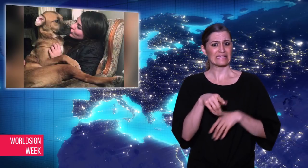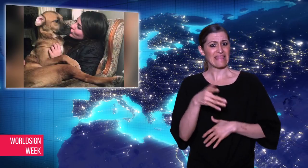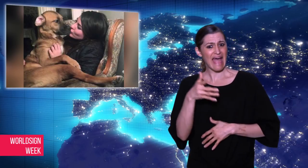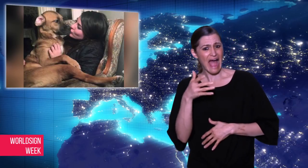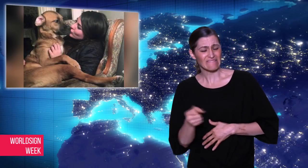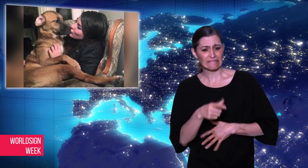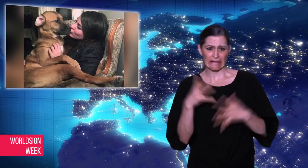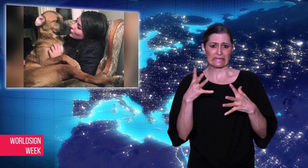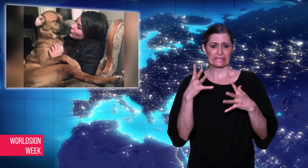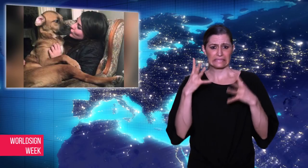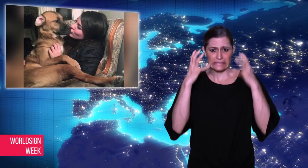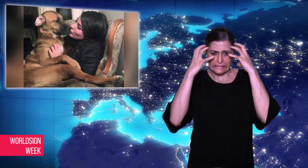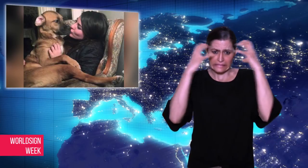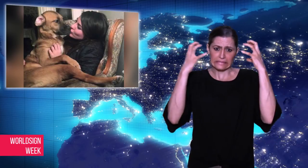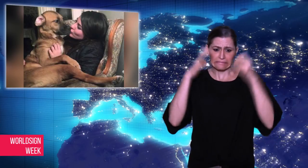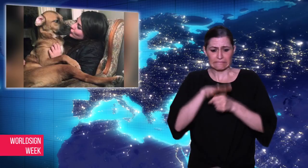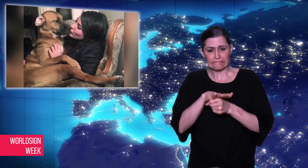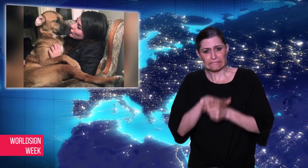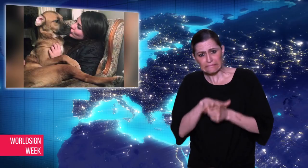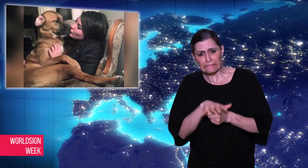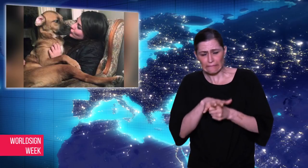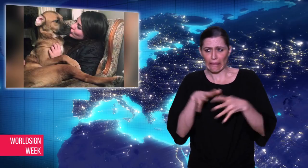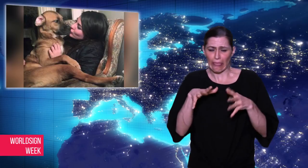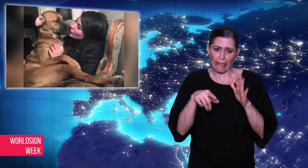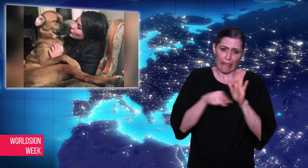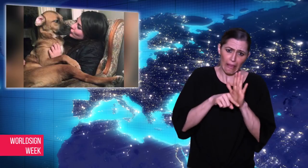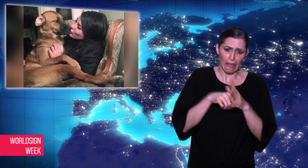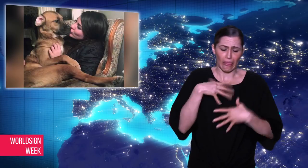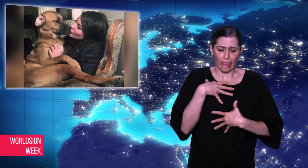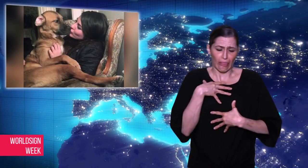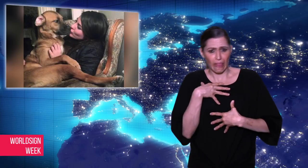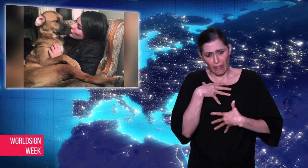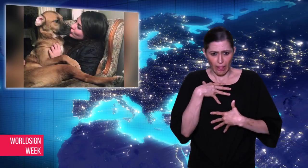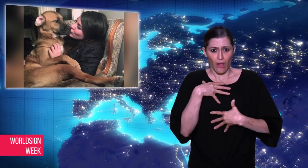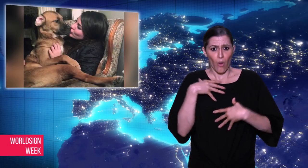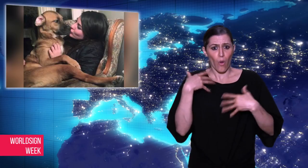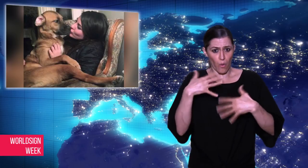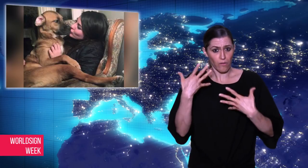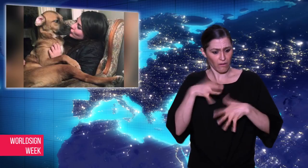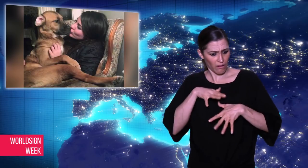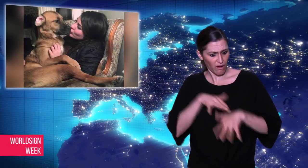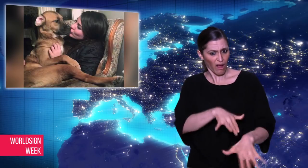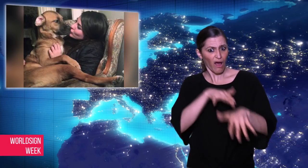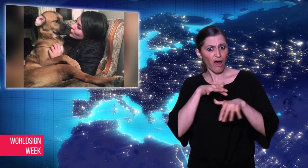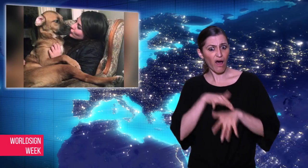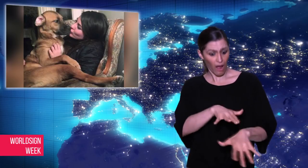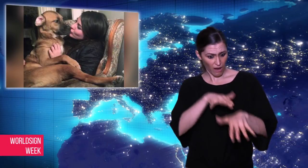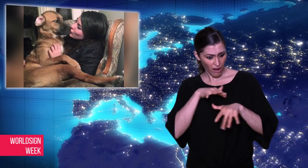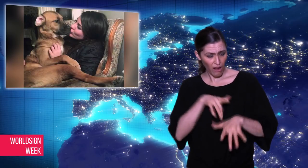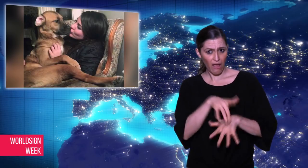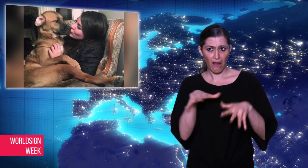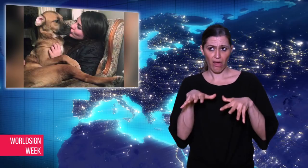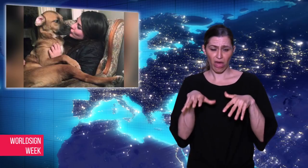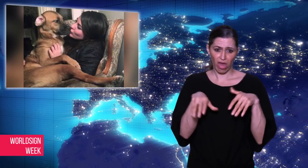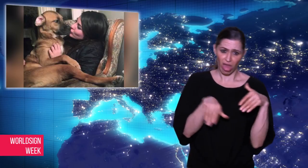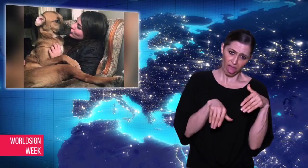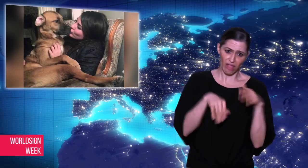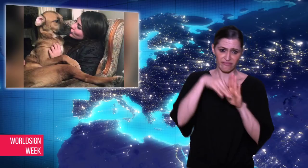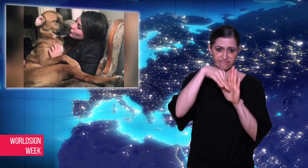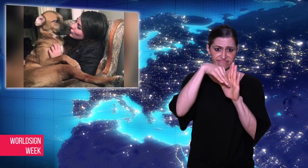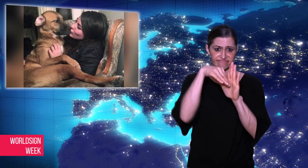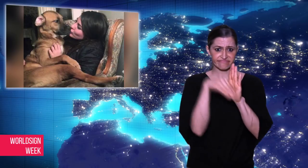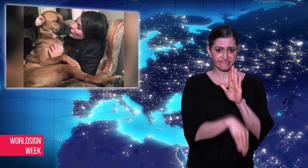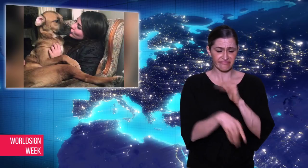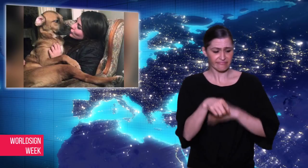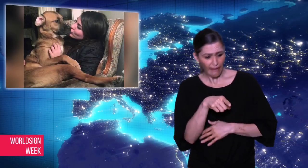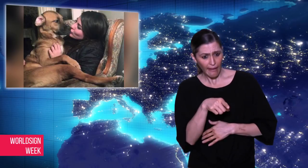stressed-out owners is playing.